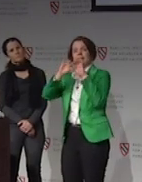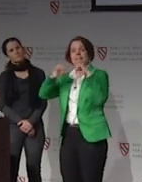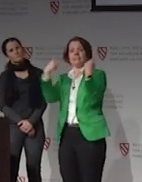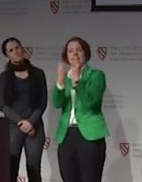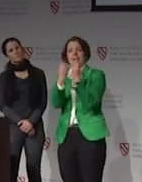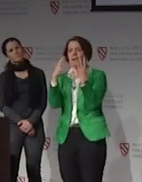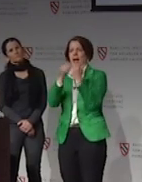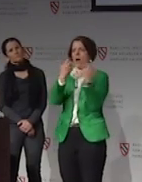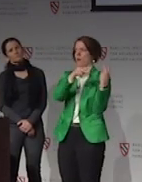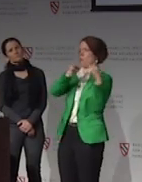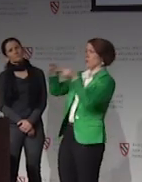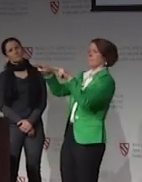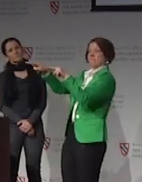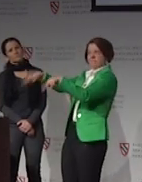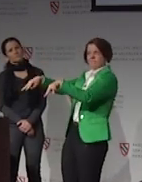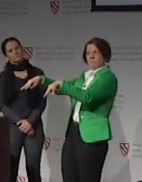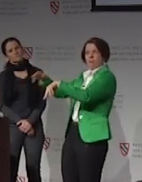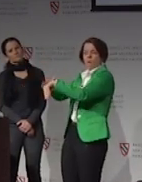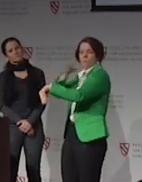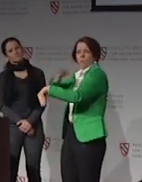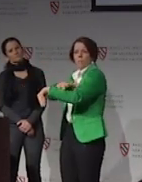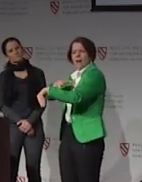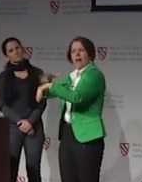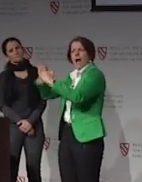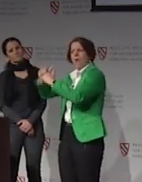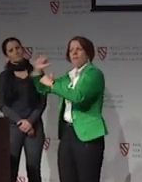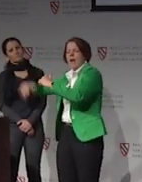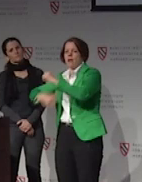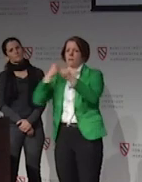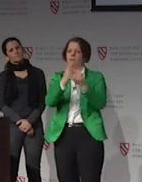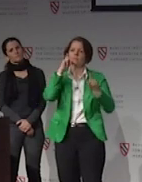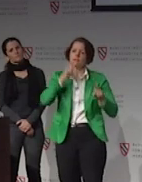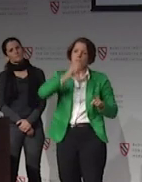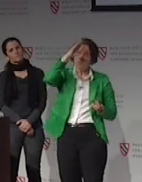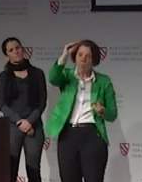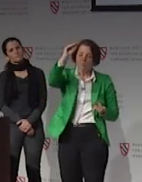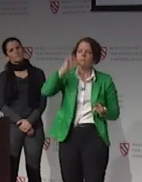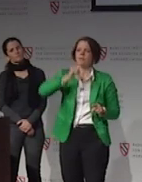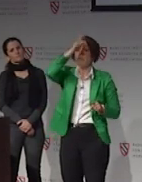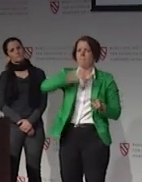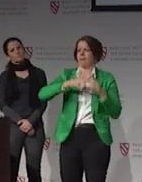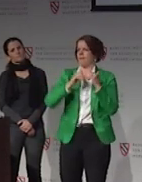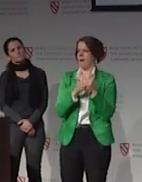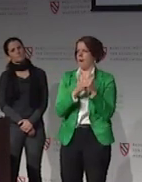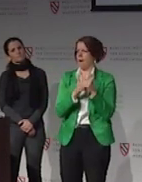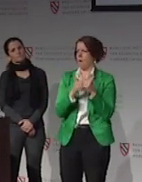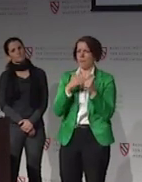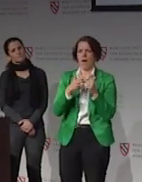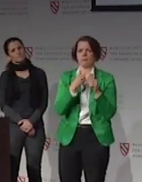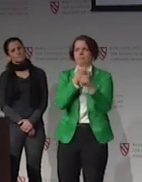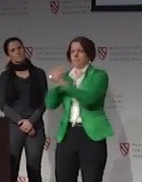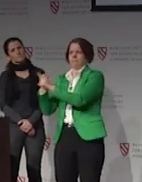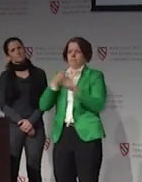So it's interesting with this topic today, and how we see women, and how it impacts deaf men,